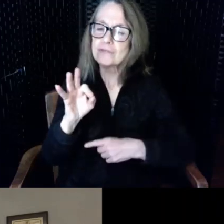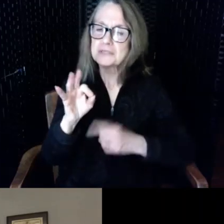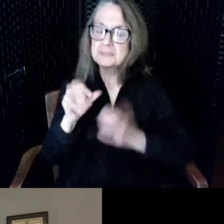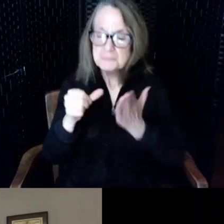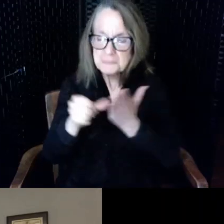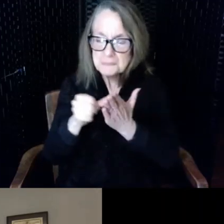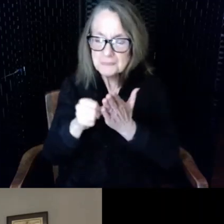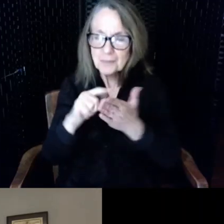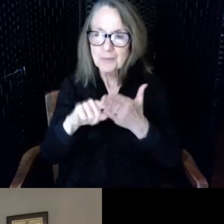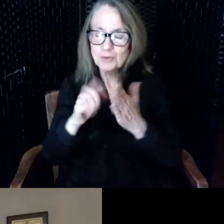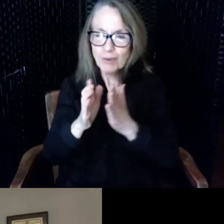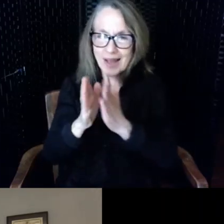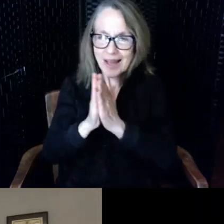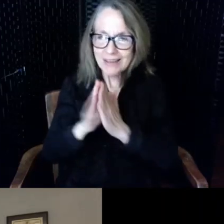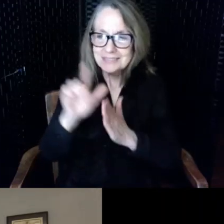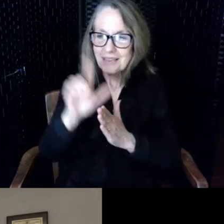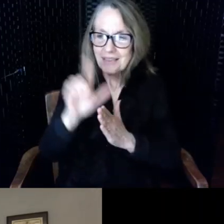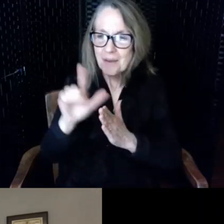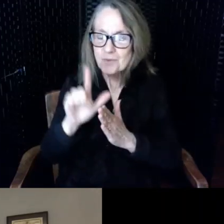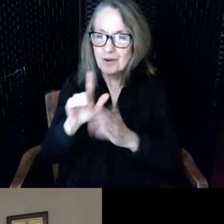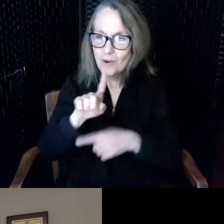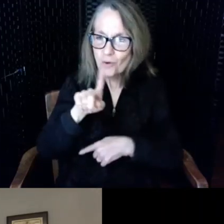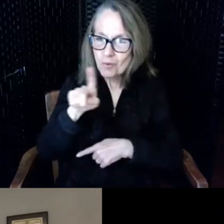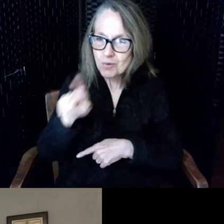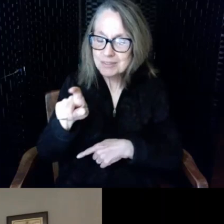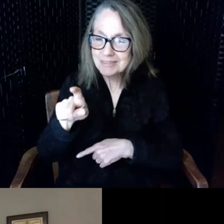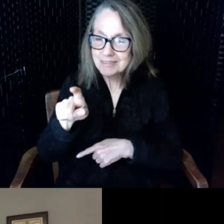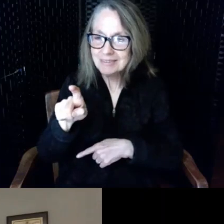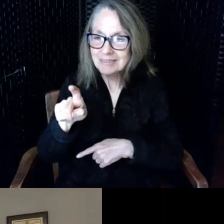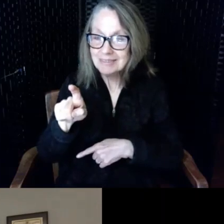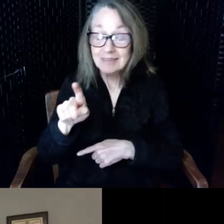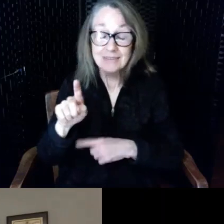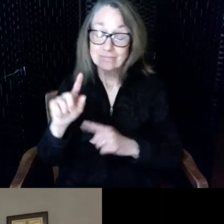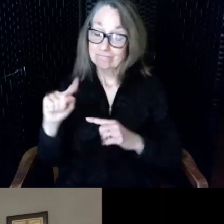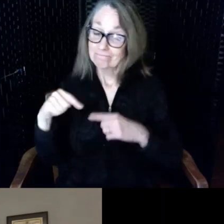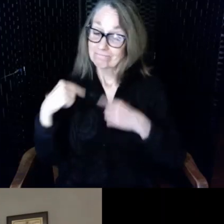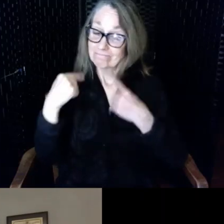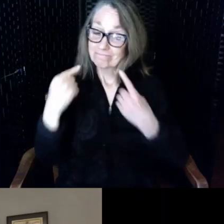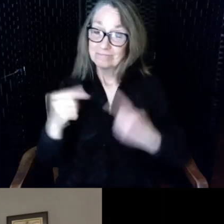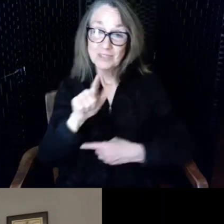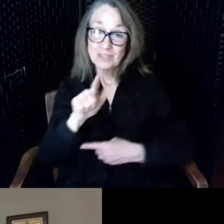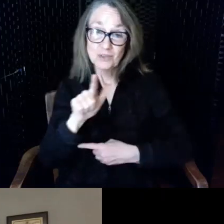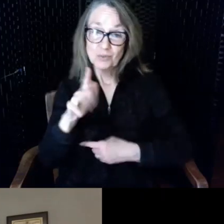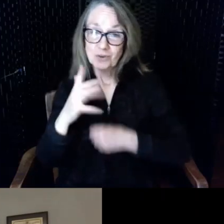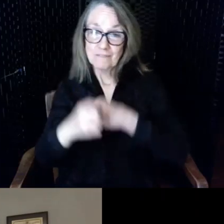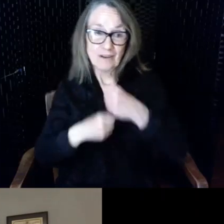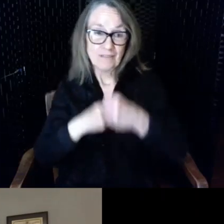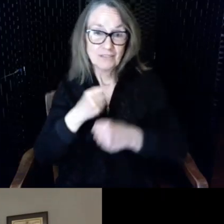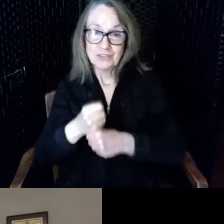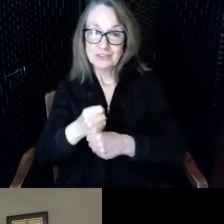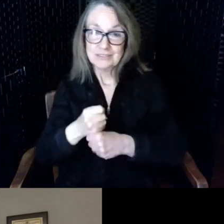librarian a question in the past 25 years or so however programming has